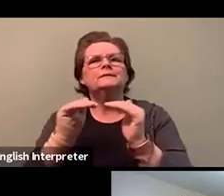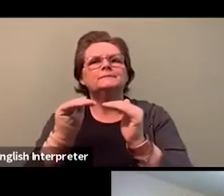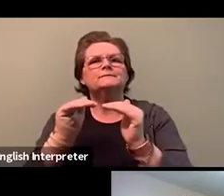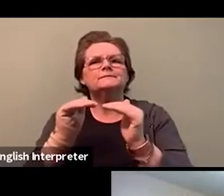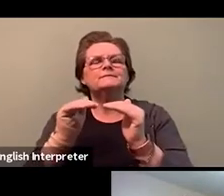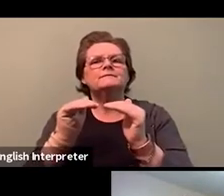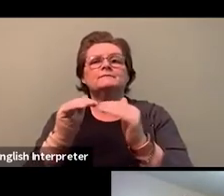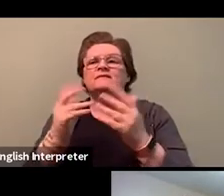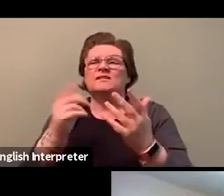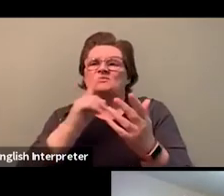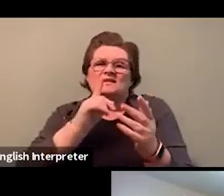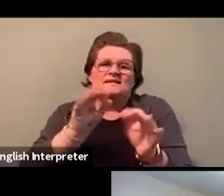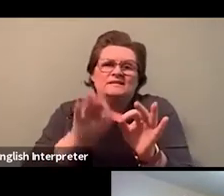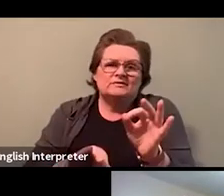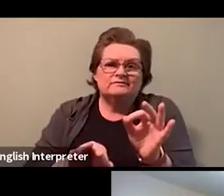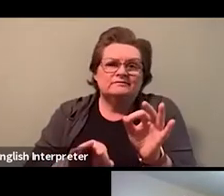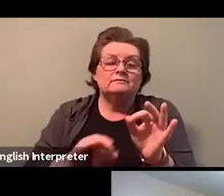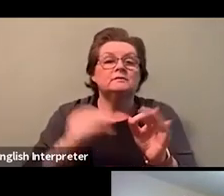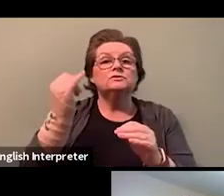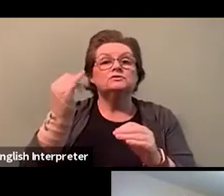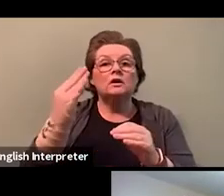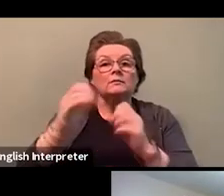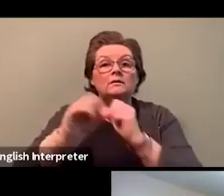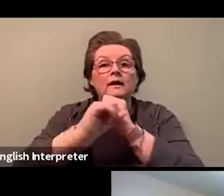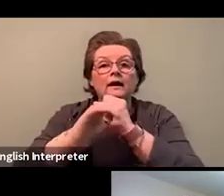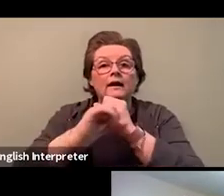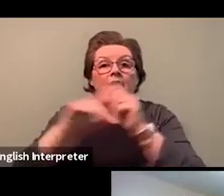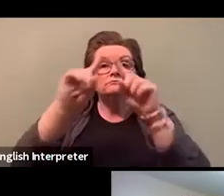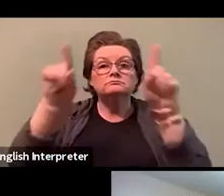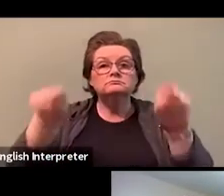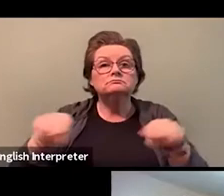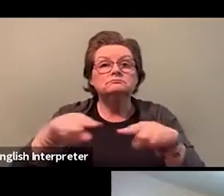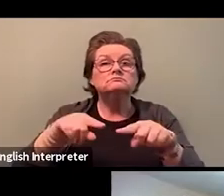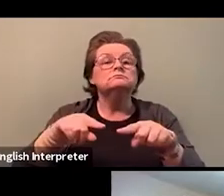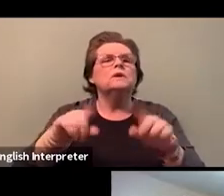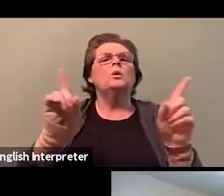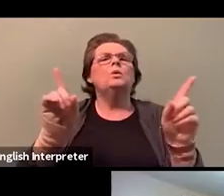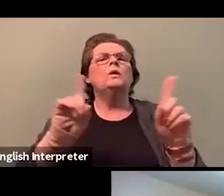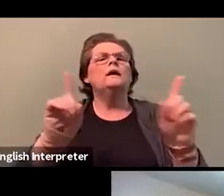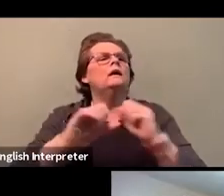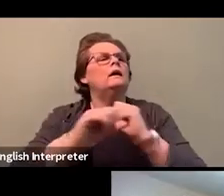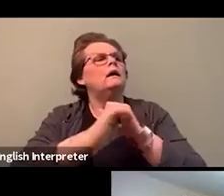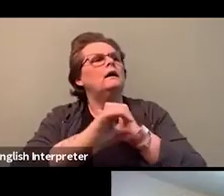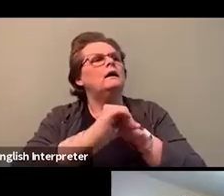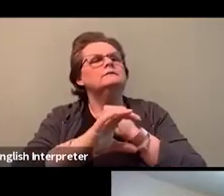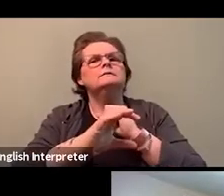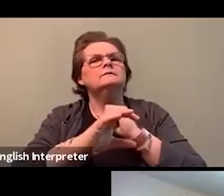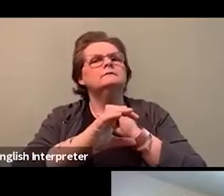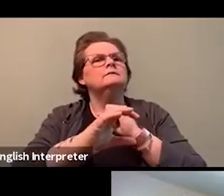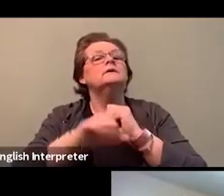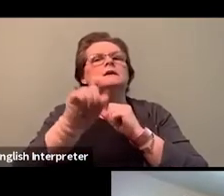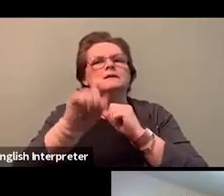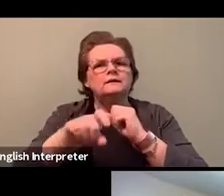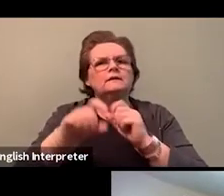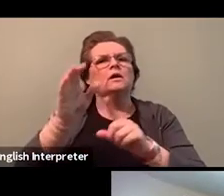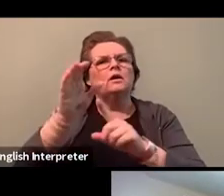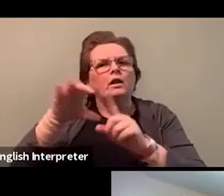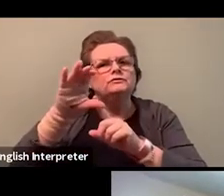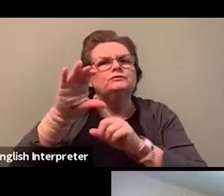we should be looking at cultural, newspapers and magazines to make sure we're getting into those communities.